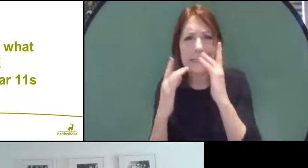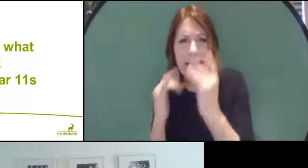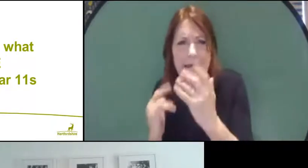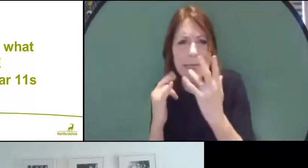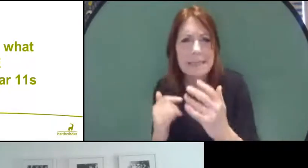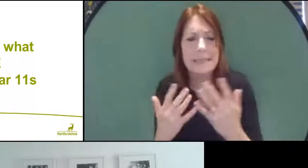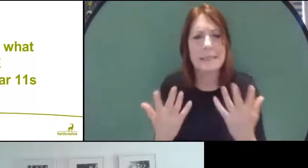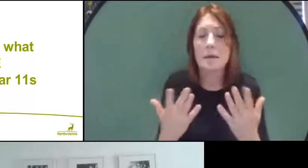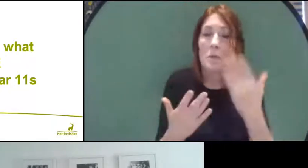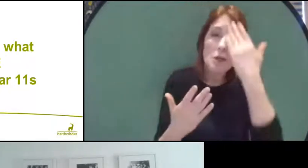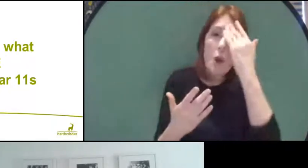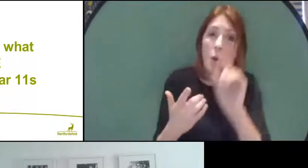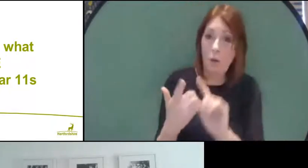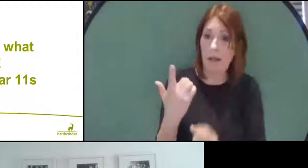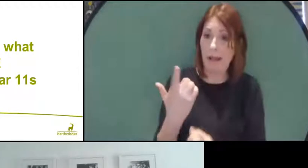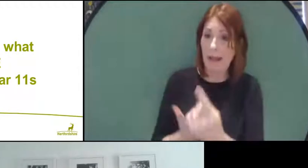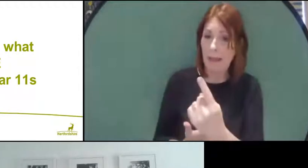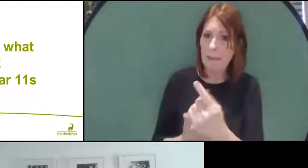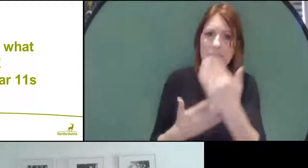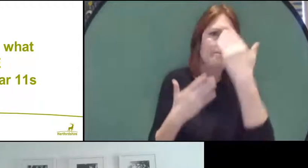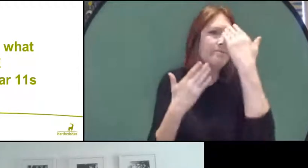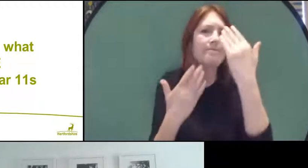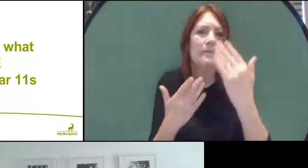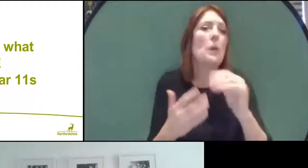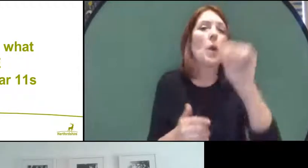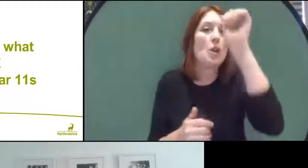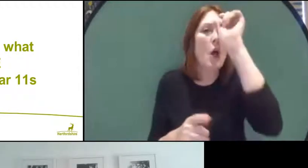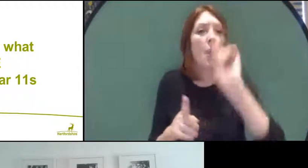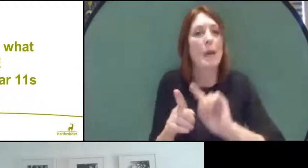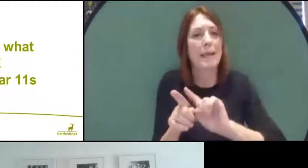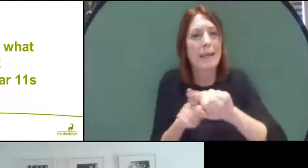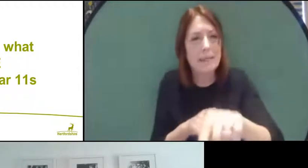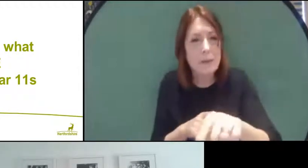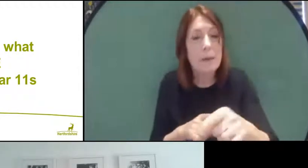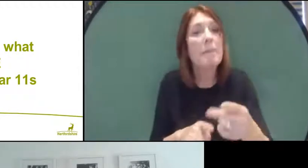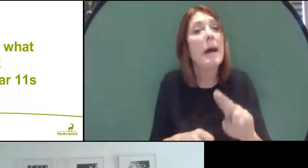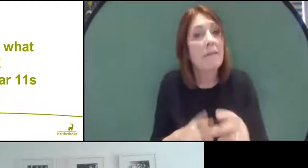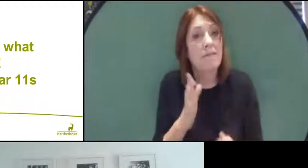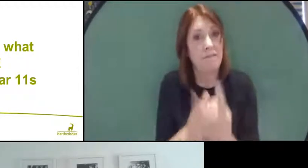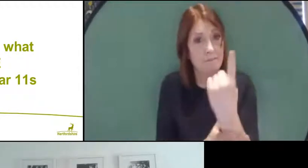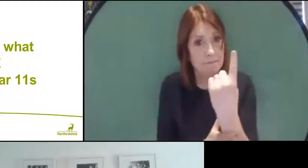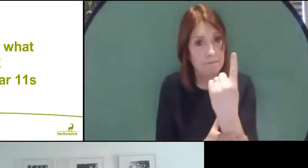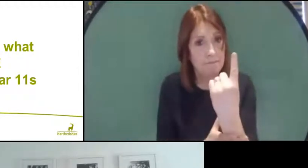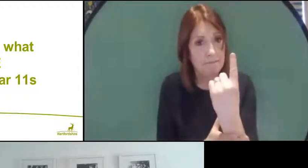ahead or not, and we won't know until next week. But if they do, they are not meant to be a